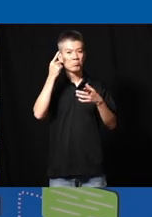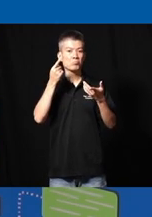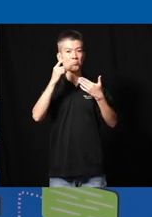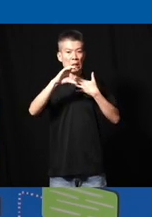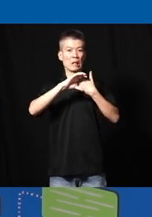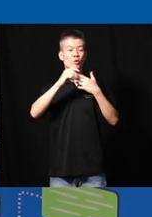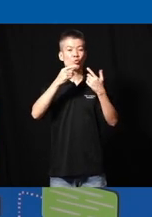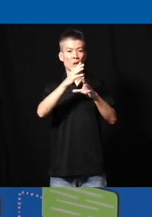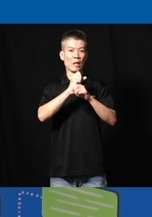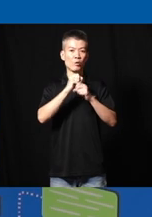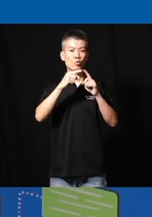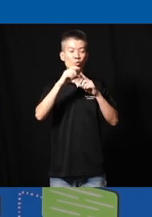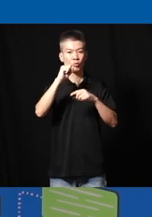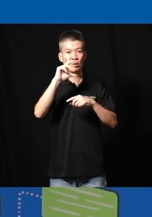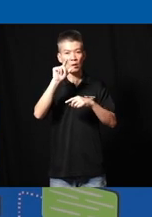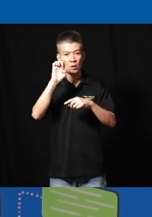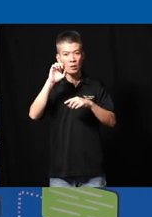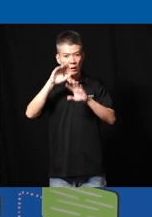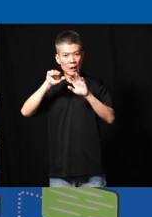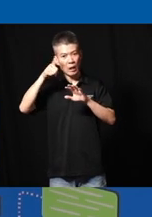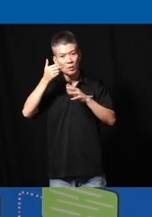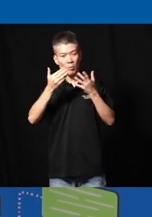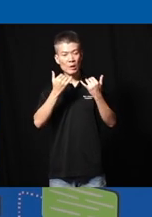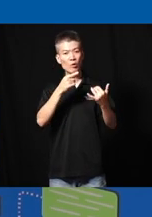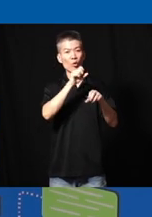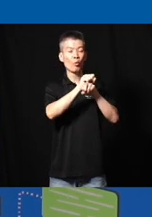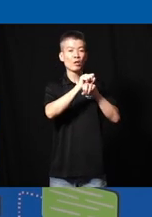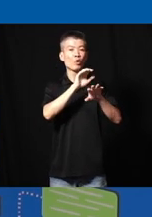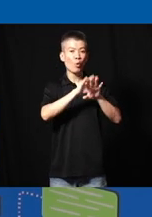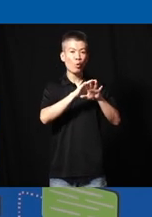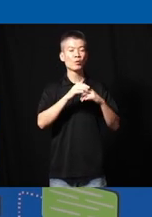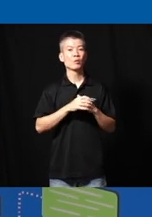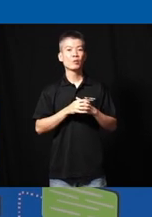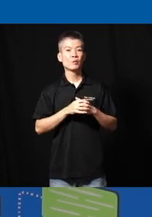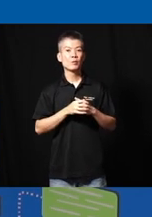to getting to scale than others that you're maybe currently working on or that you're uh in your